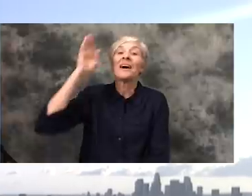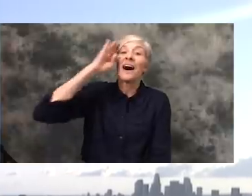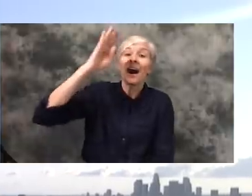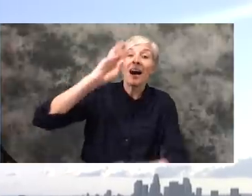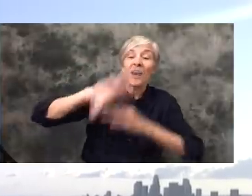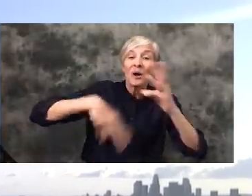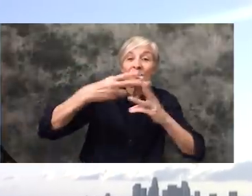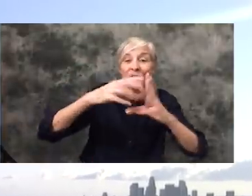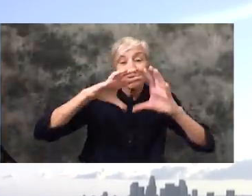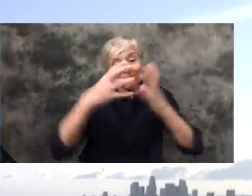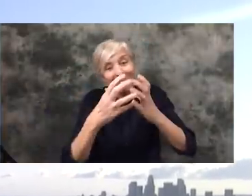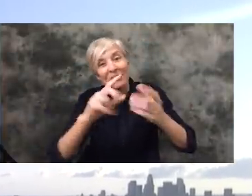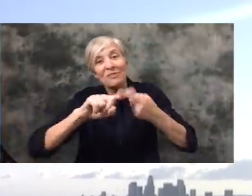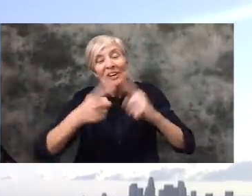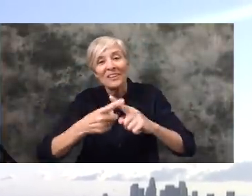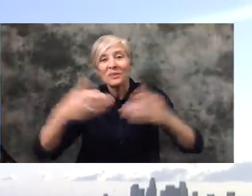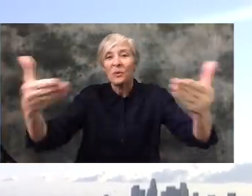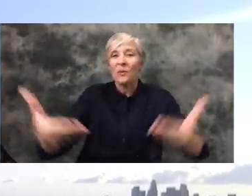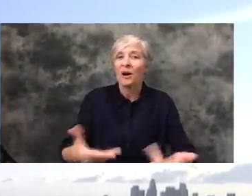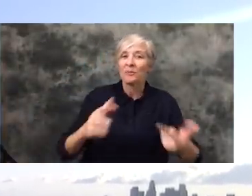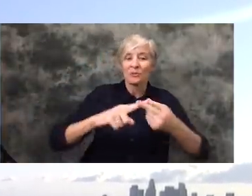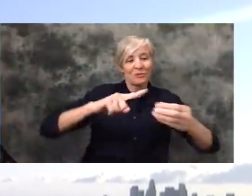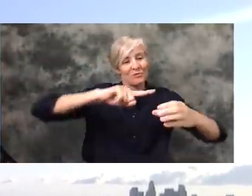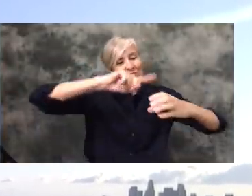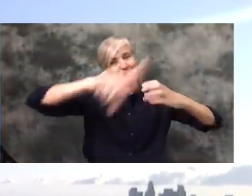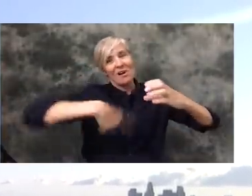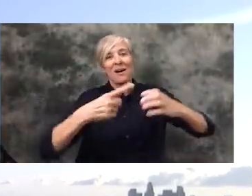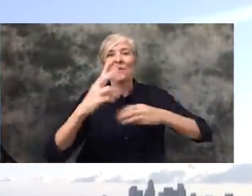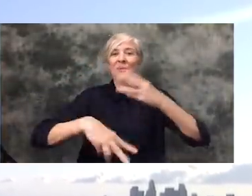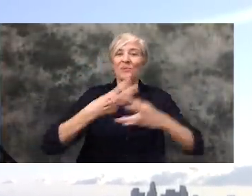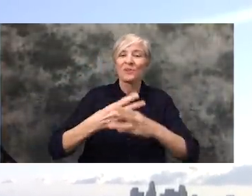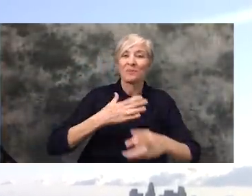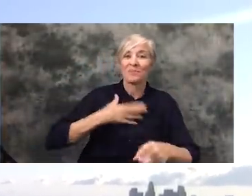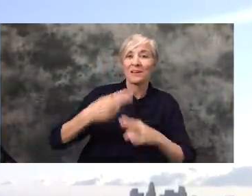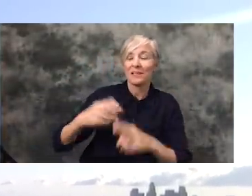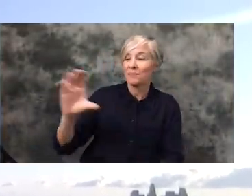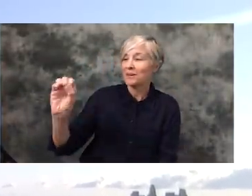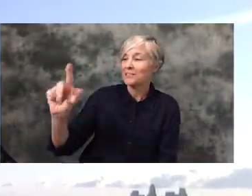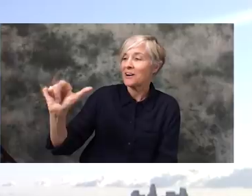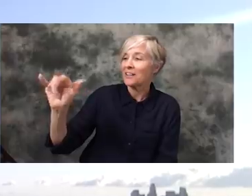Hi Global Friends. Welcome to 'Round the World. My name is Colin MacDougall and I